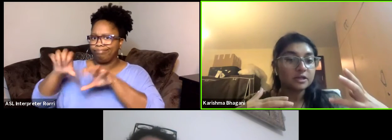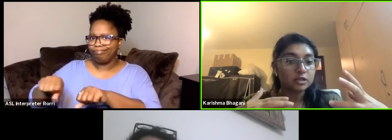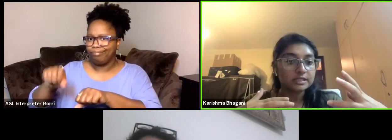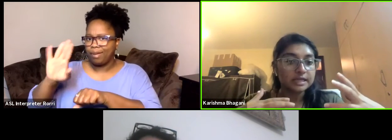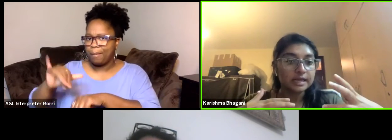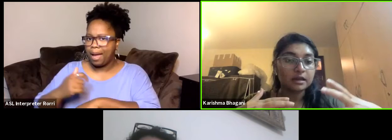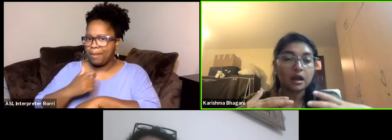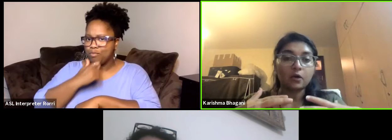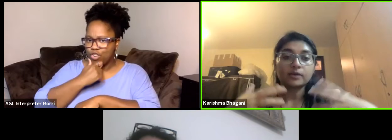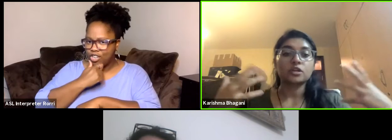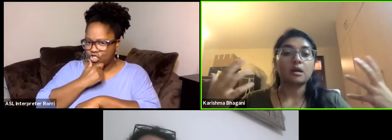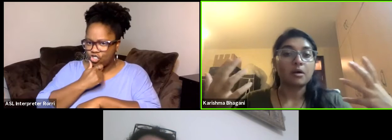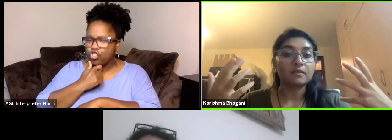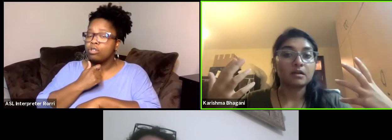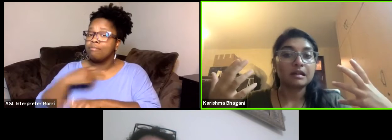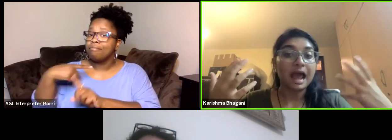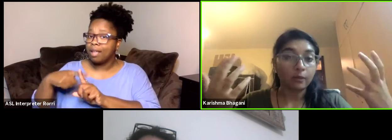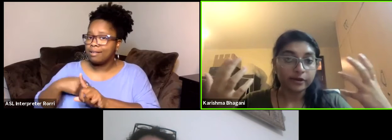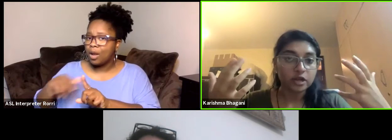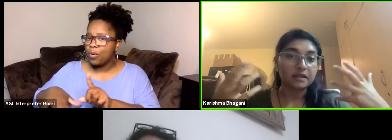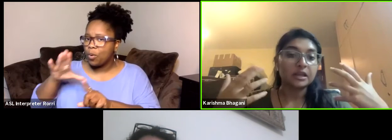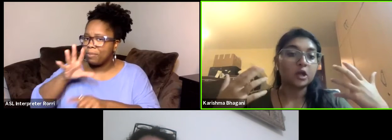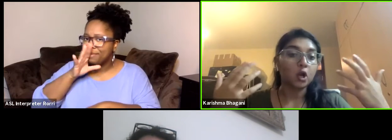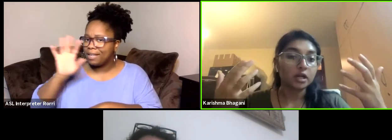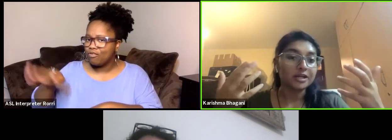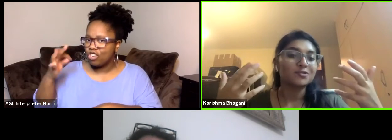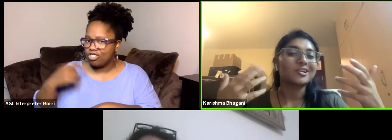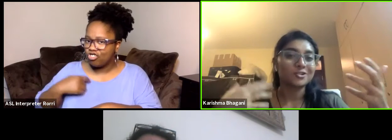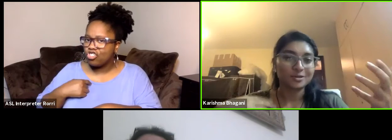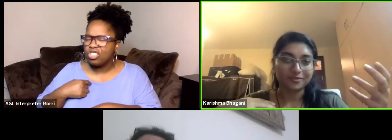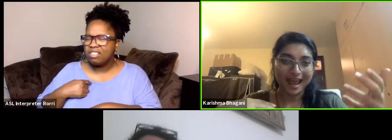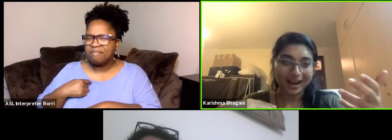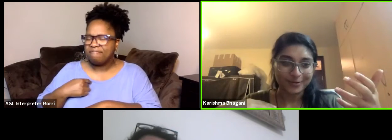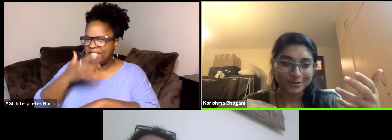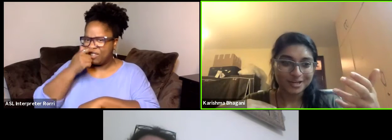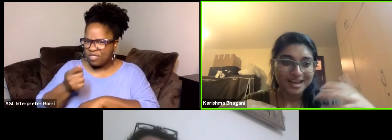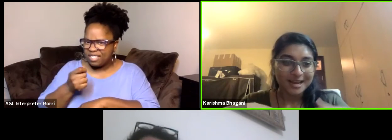interesting question about the language and the neocolonialist relationship of language.